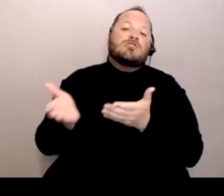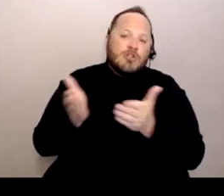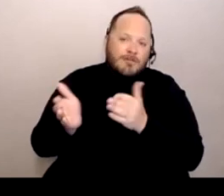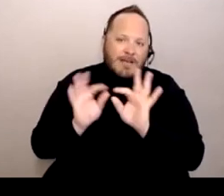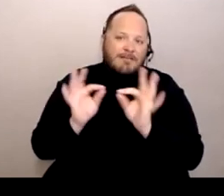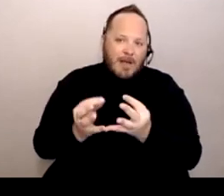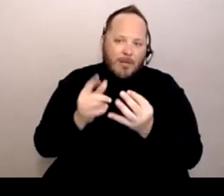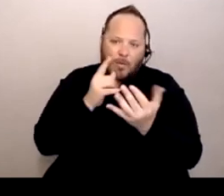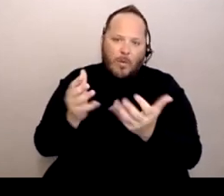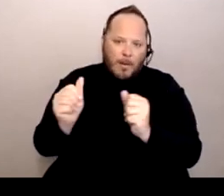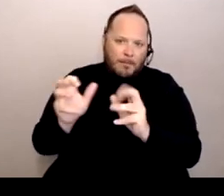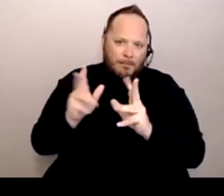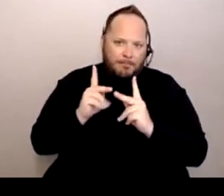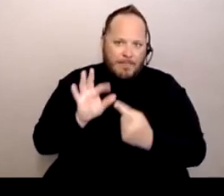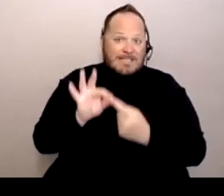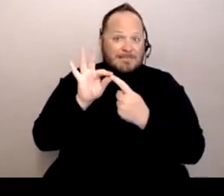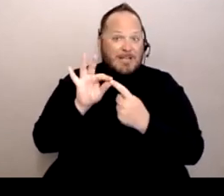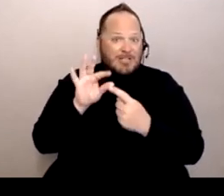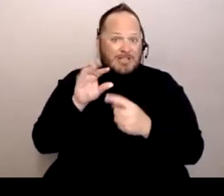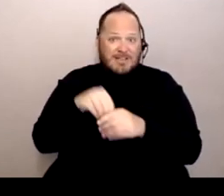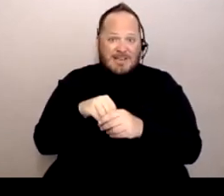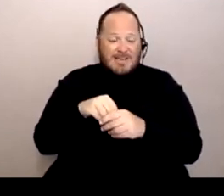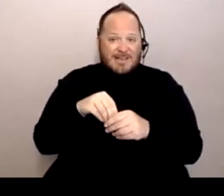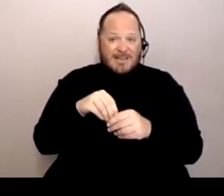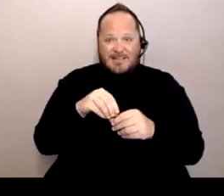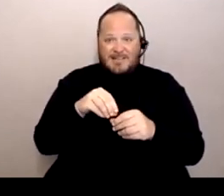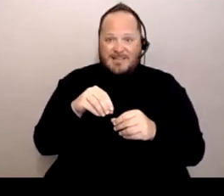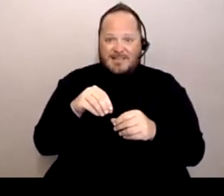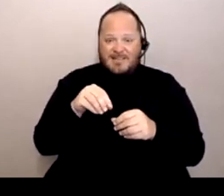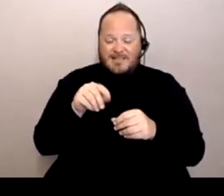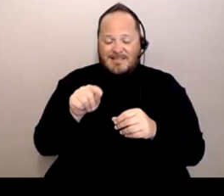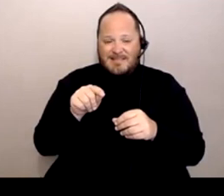especially with the students with disabilities